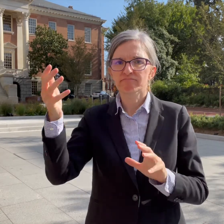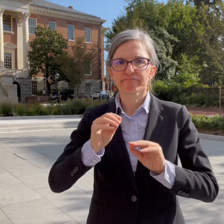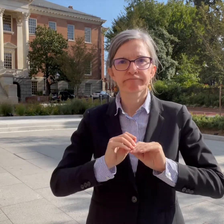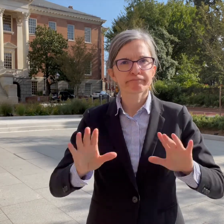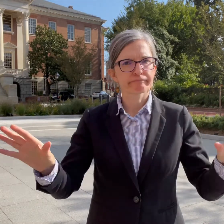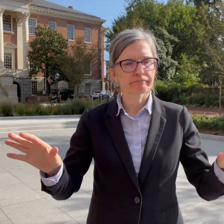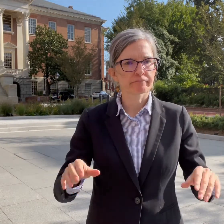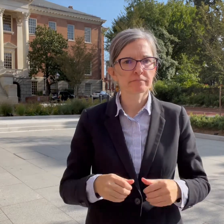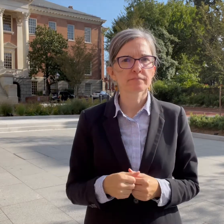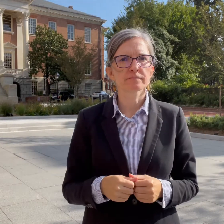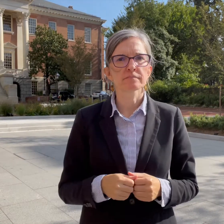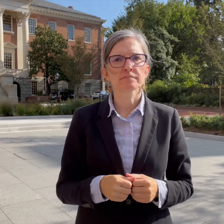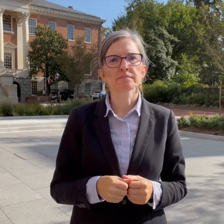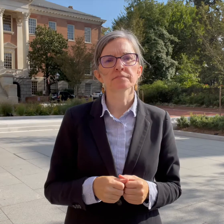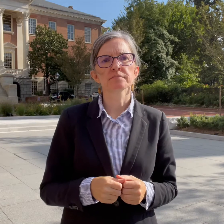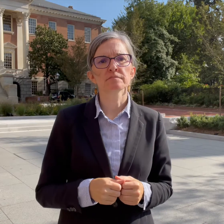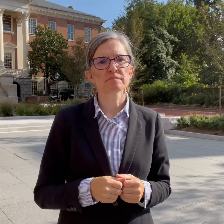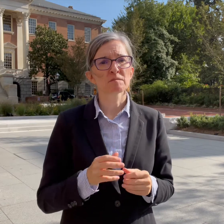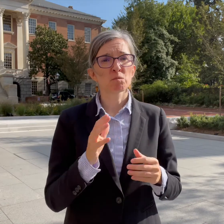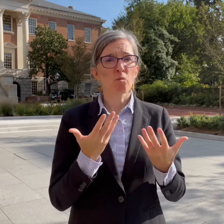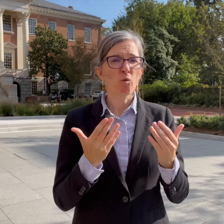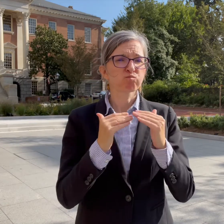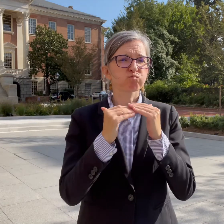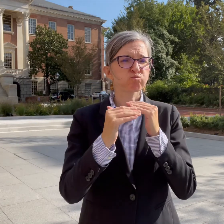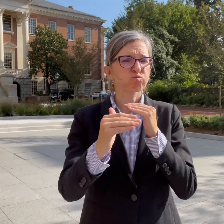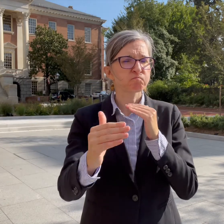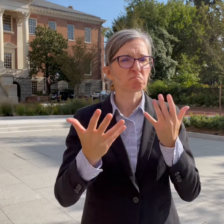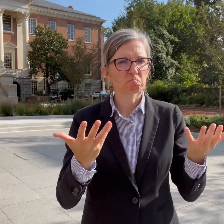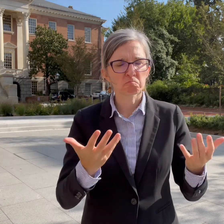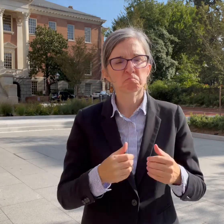COVID-19 cases in MD, no increased severity/illness